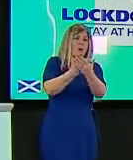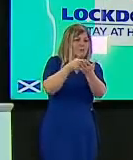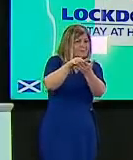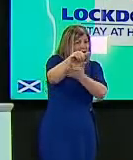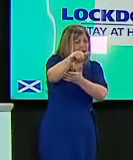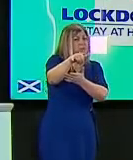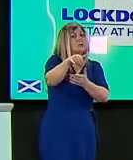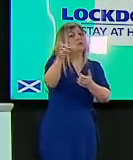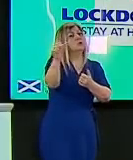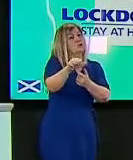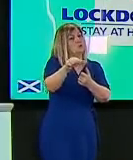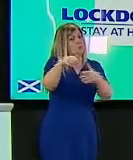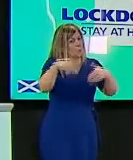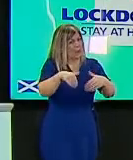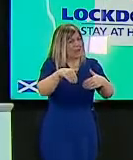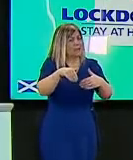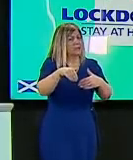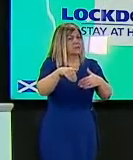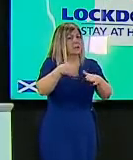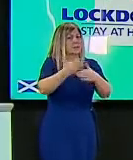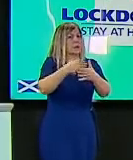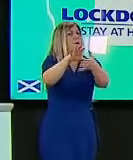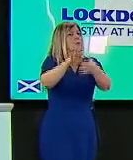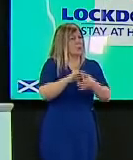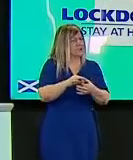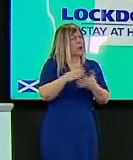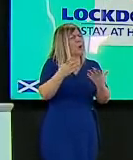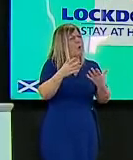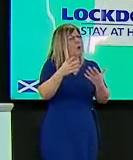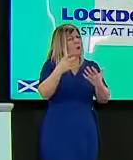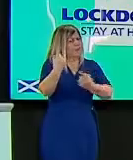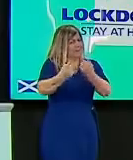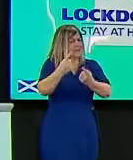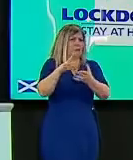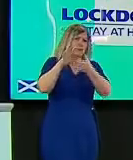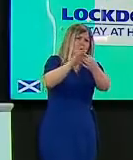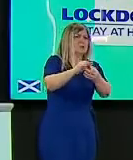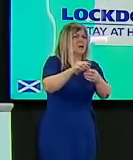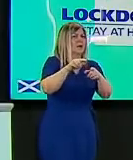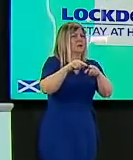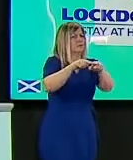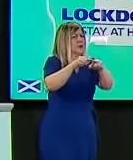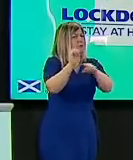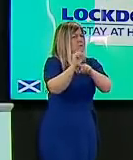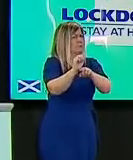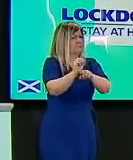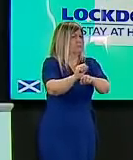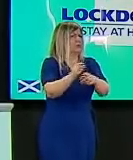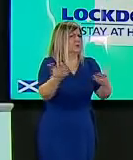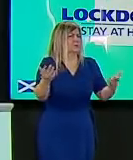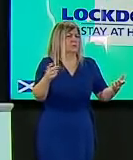be contacted by by someone um and just finally as well is there any figure for how many people have